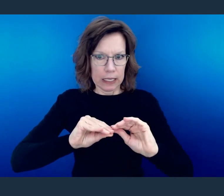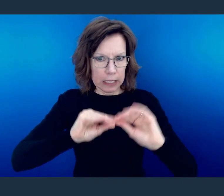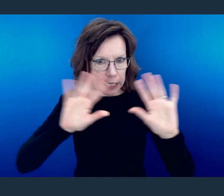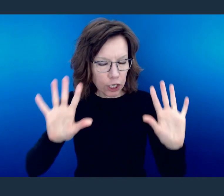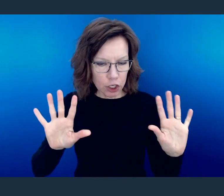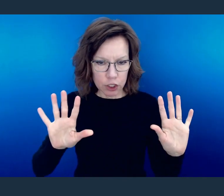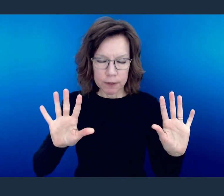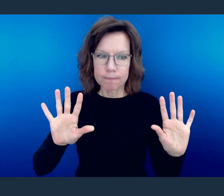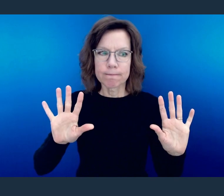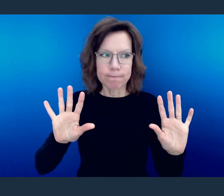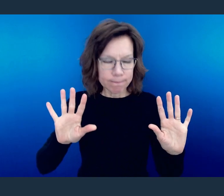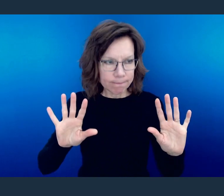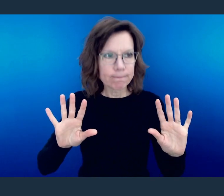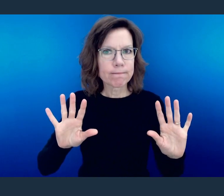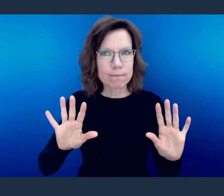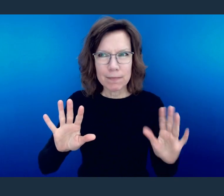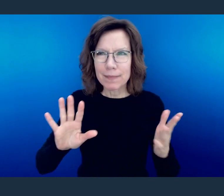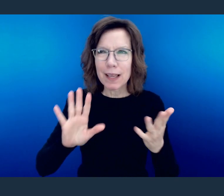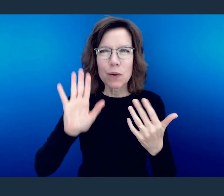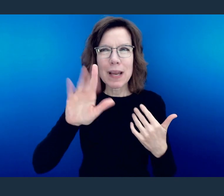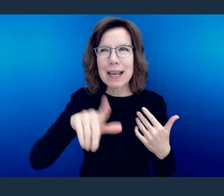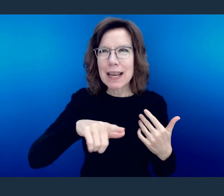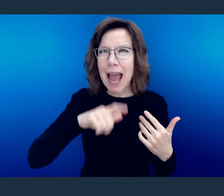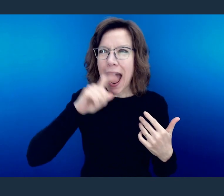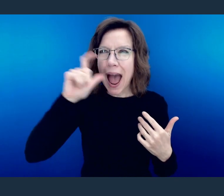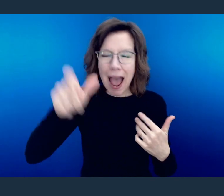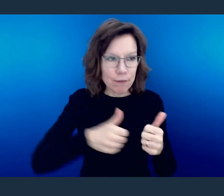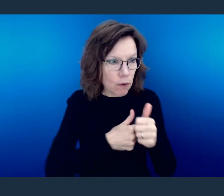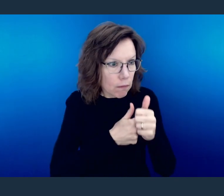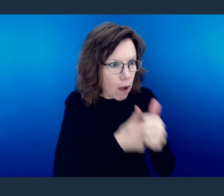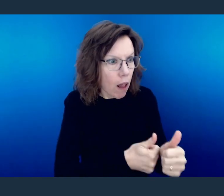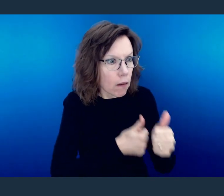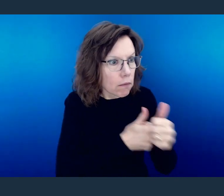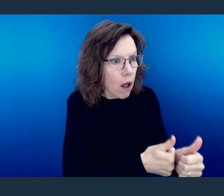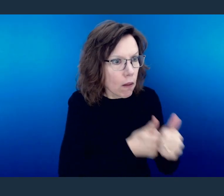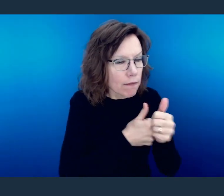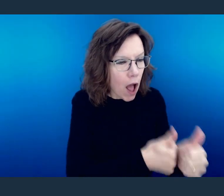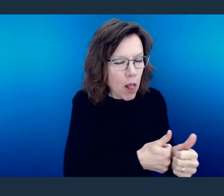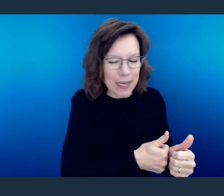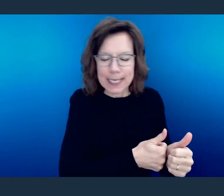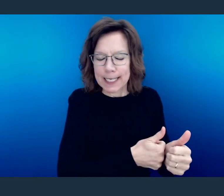Paul tells us that we don't need to conform to what they're doing but we have to be transformed.